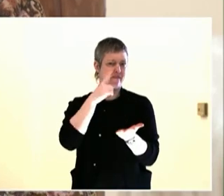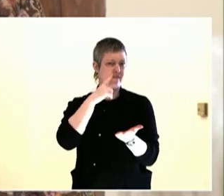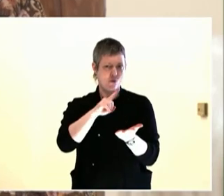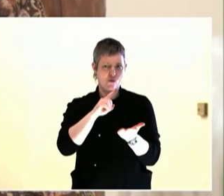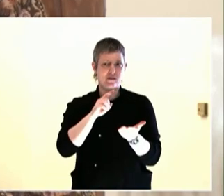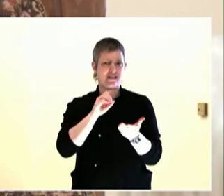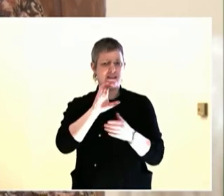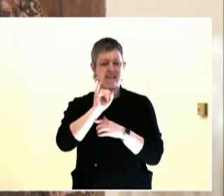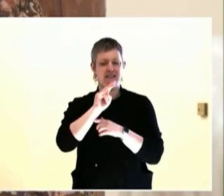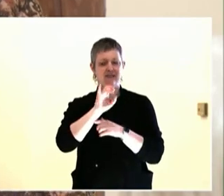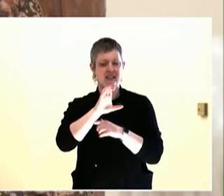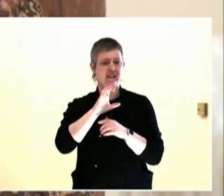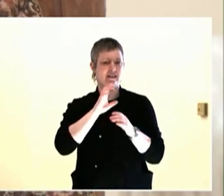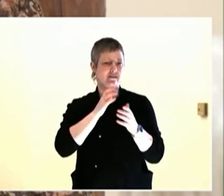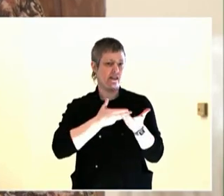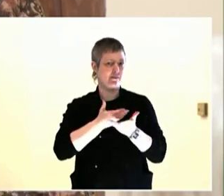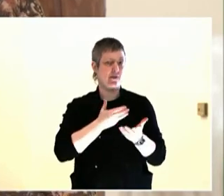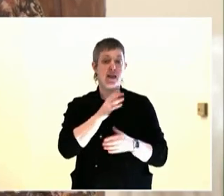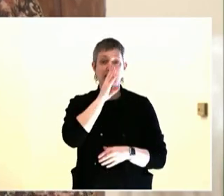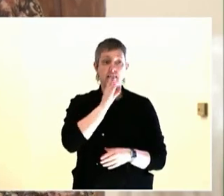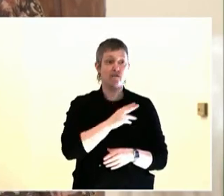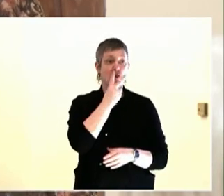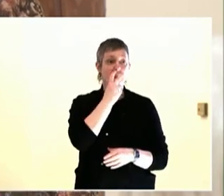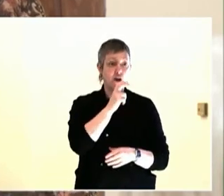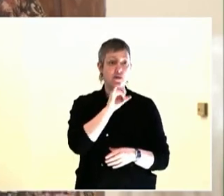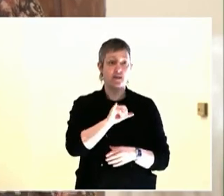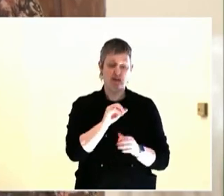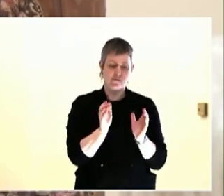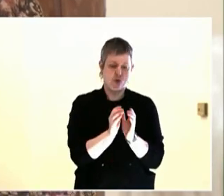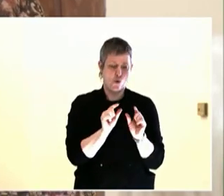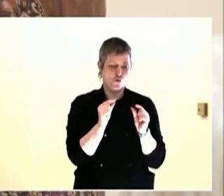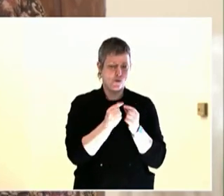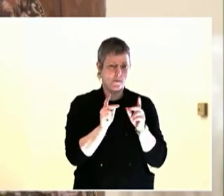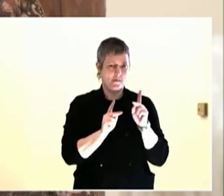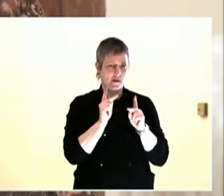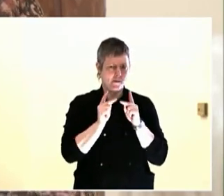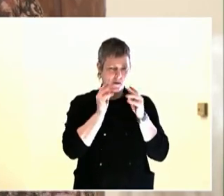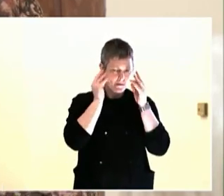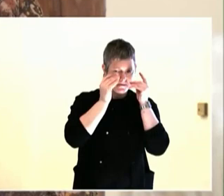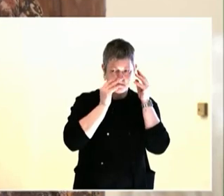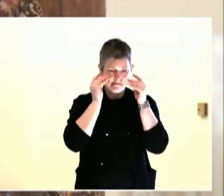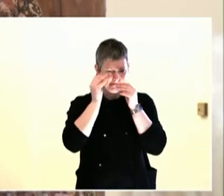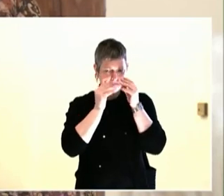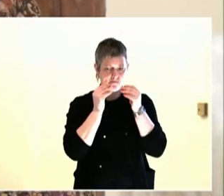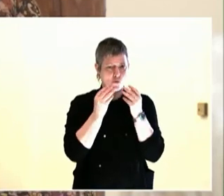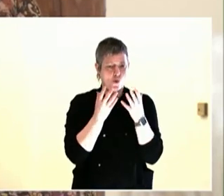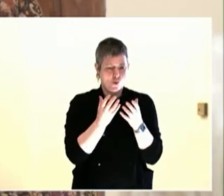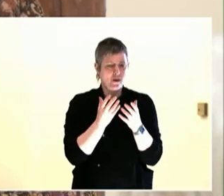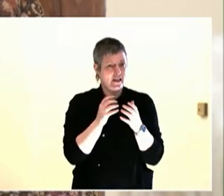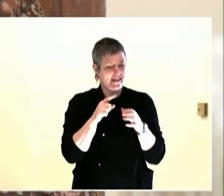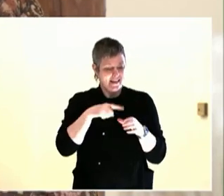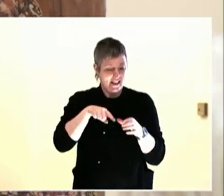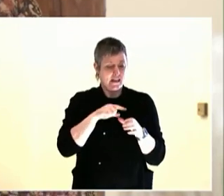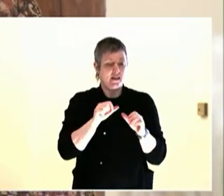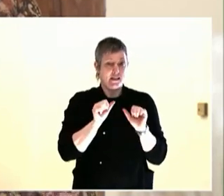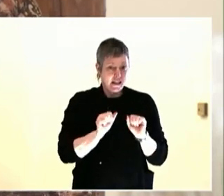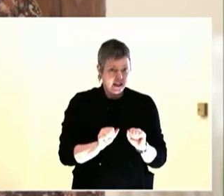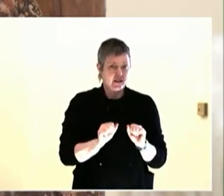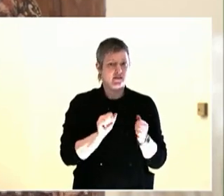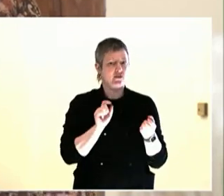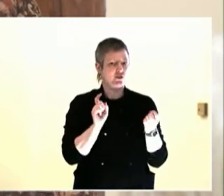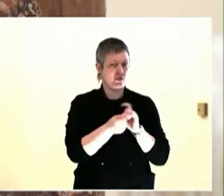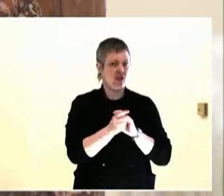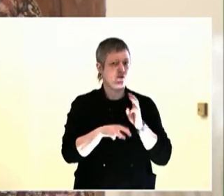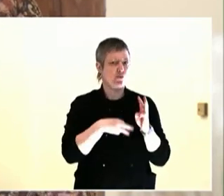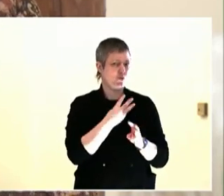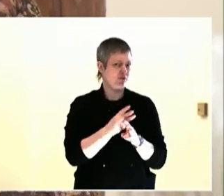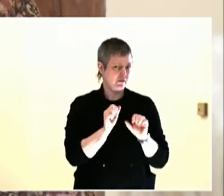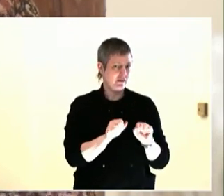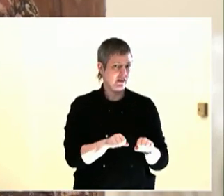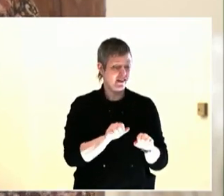Please welcome Antonio.